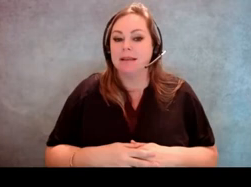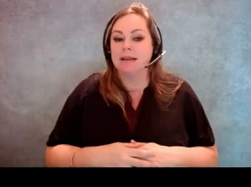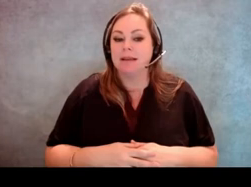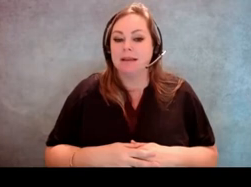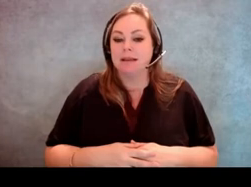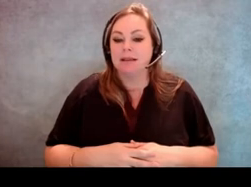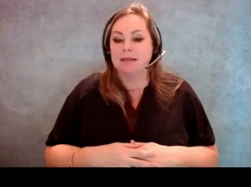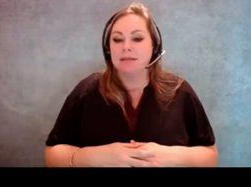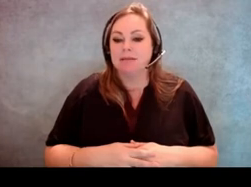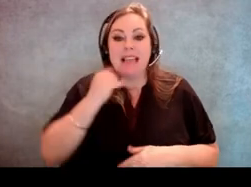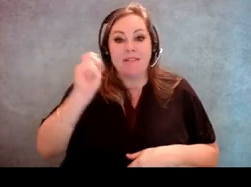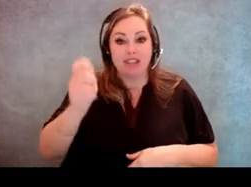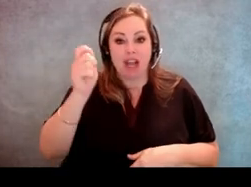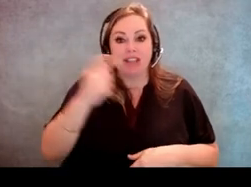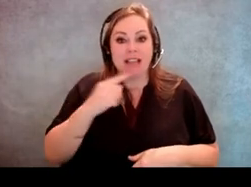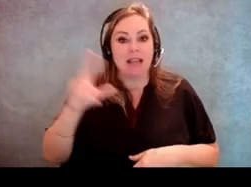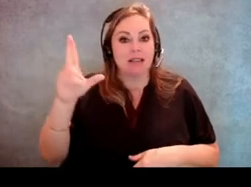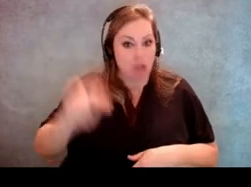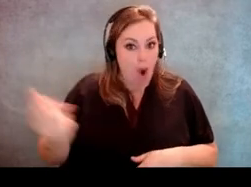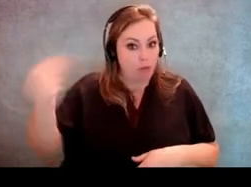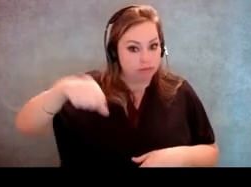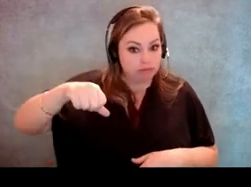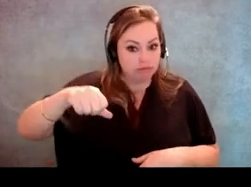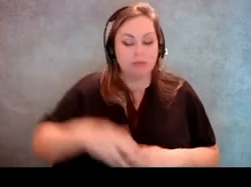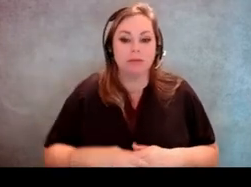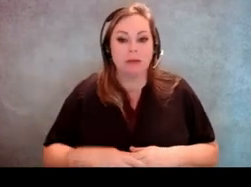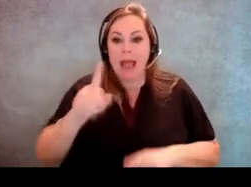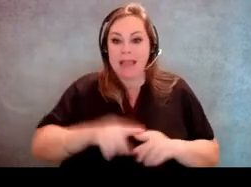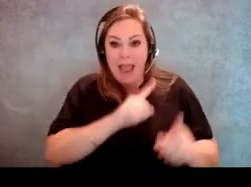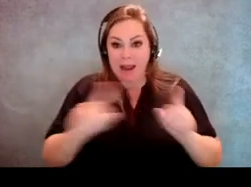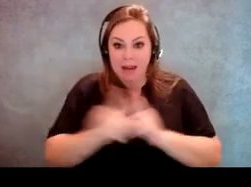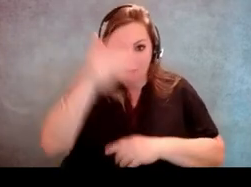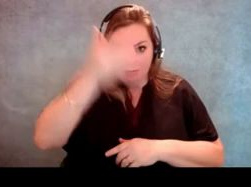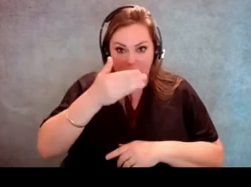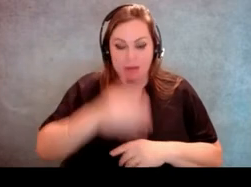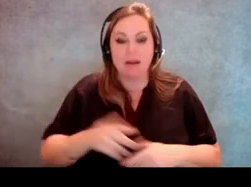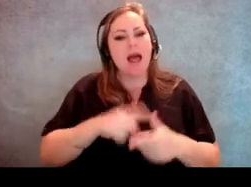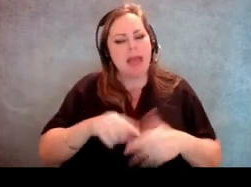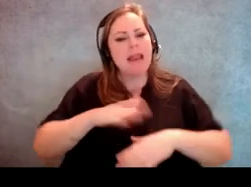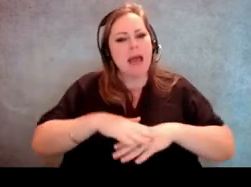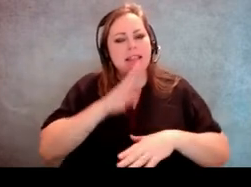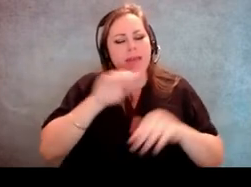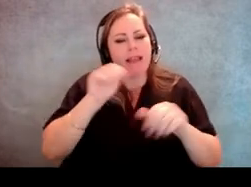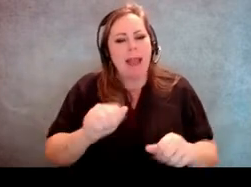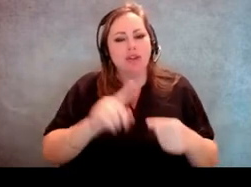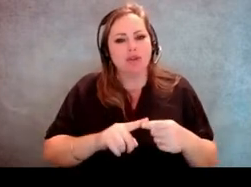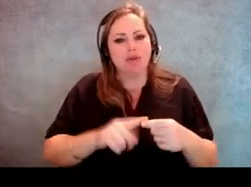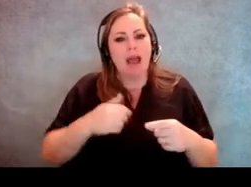deems that it's not appropriate to have them cut in line, they should at least be able to have a chair,